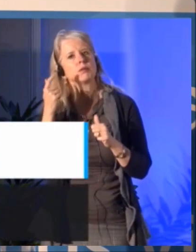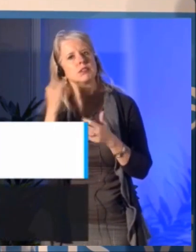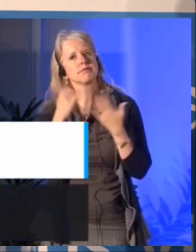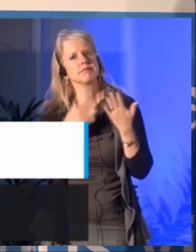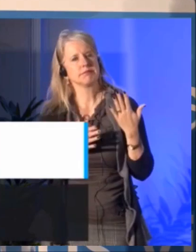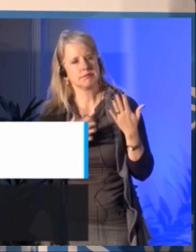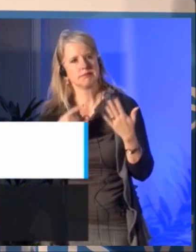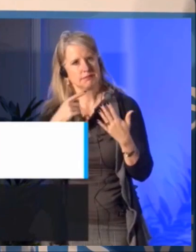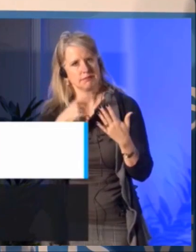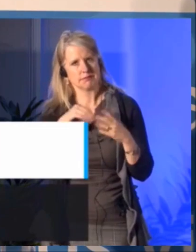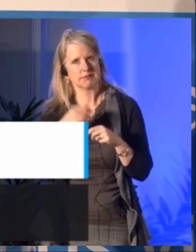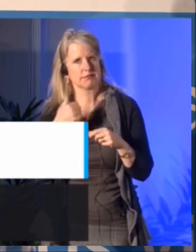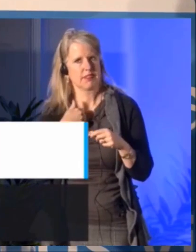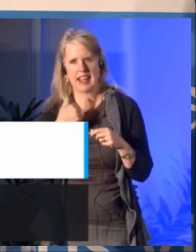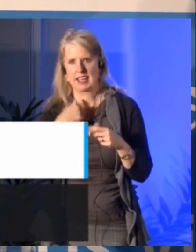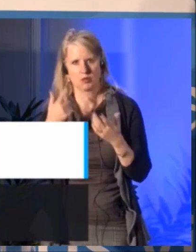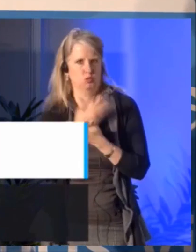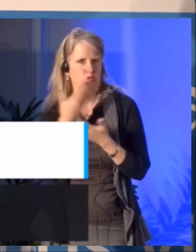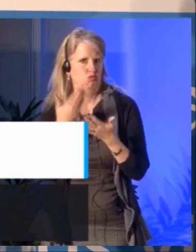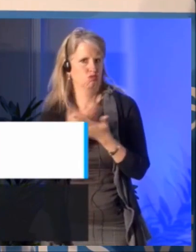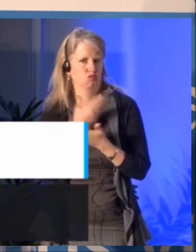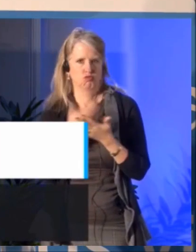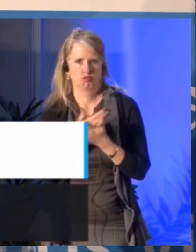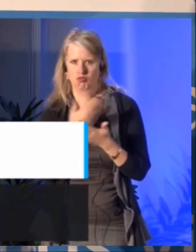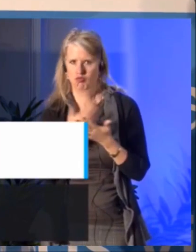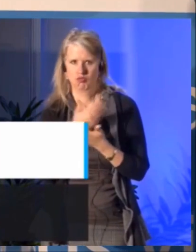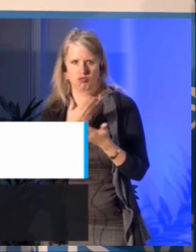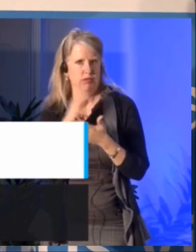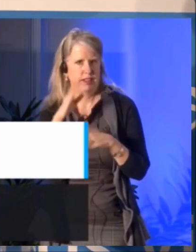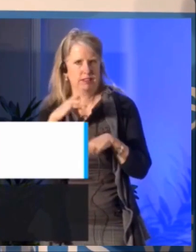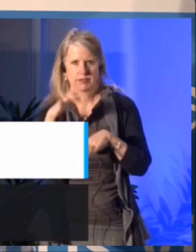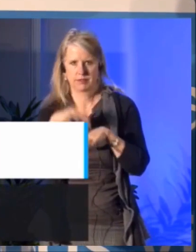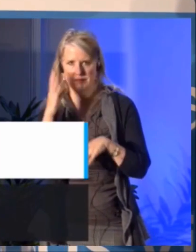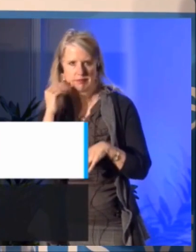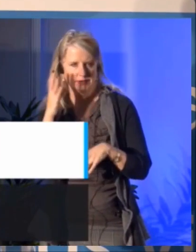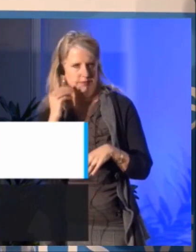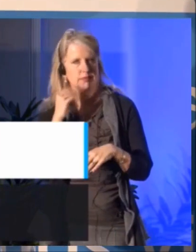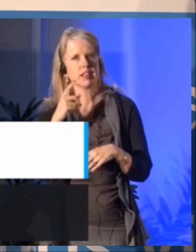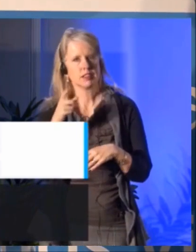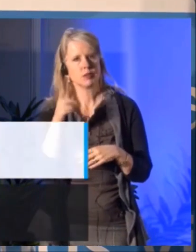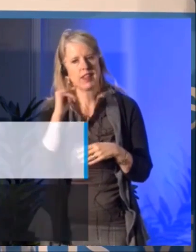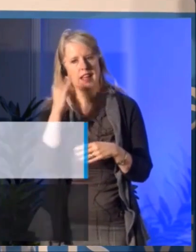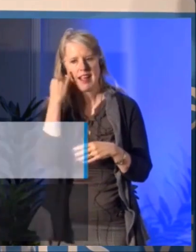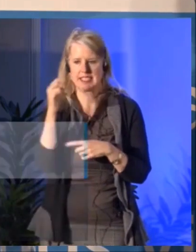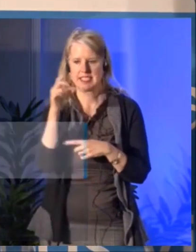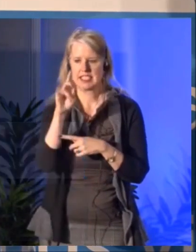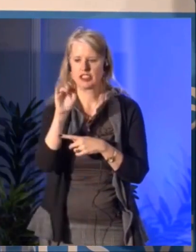that transition and to give the arts community better resources